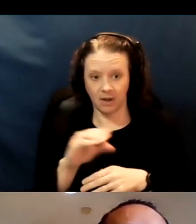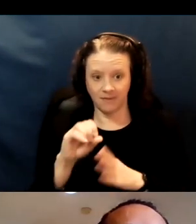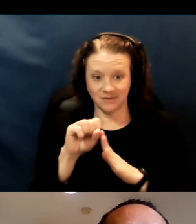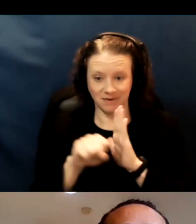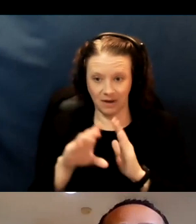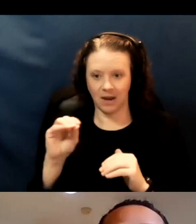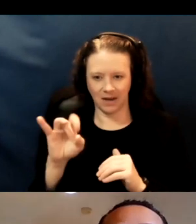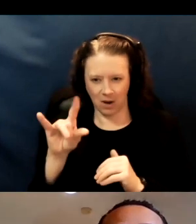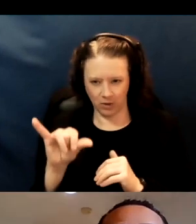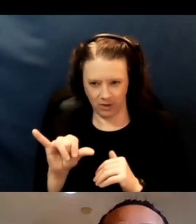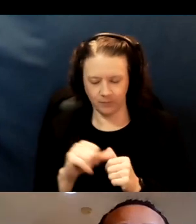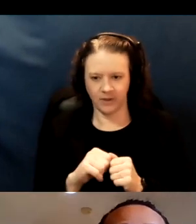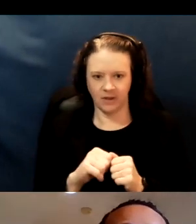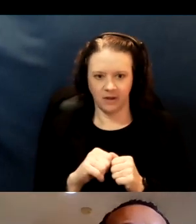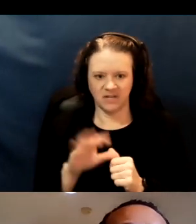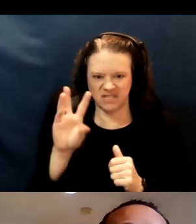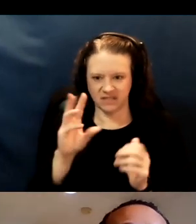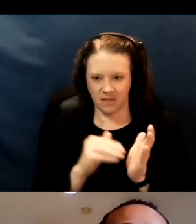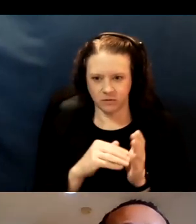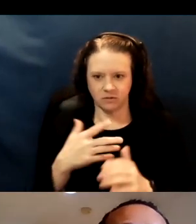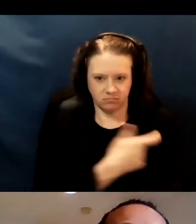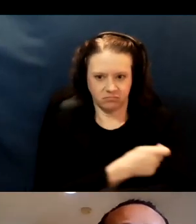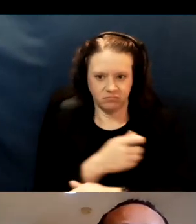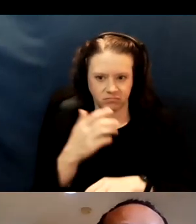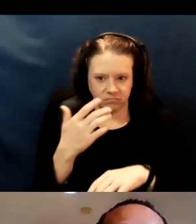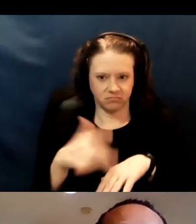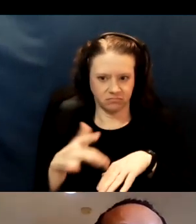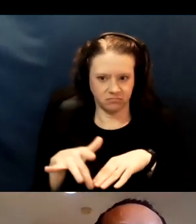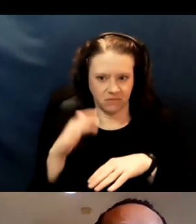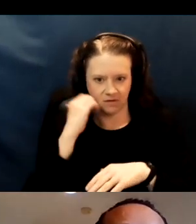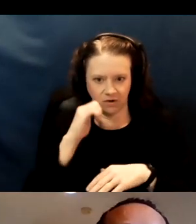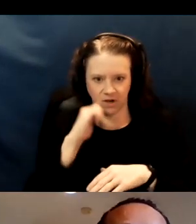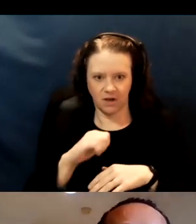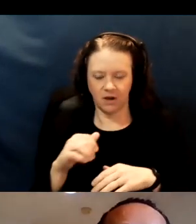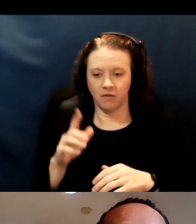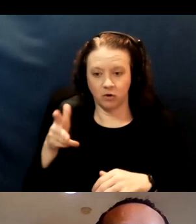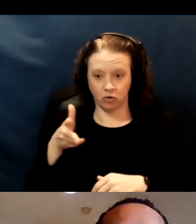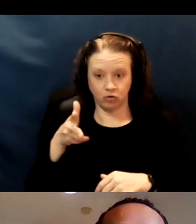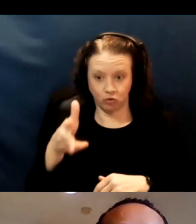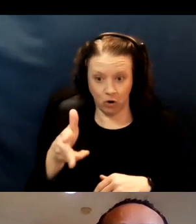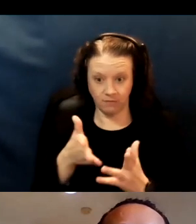There are drive-through options. So individuals in a paratransit vehicle can drive through,